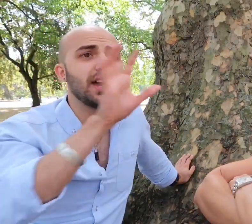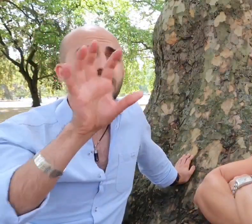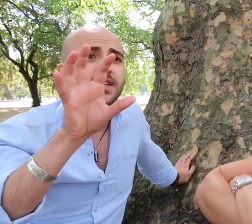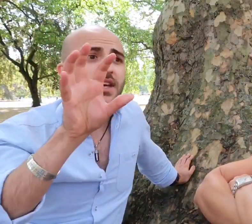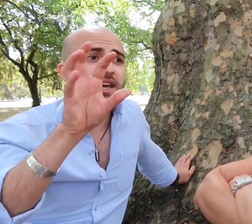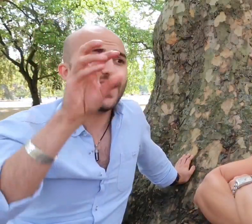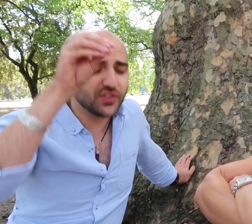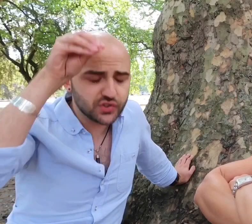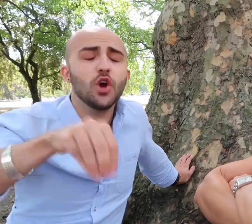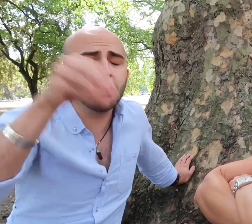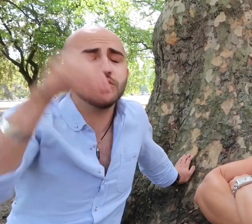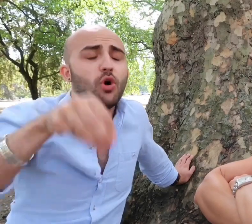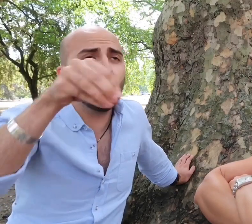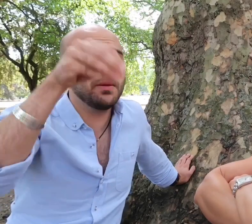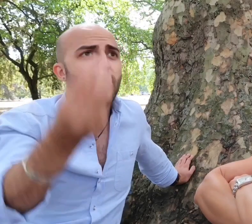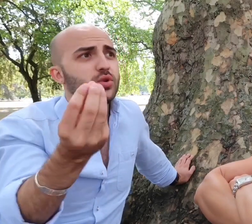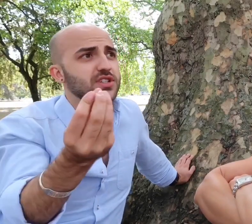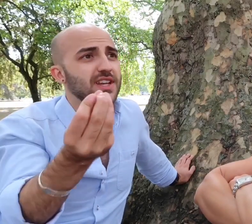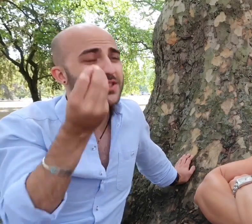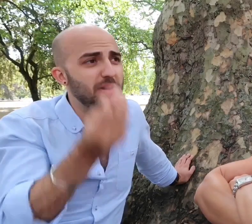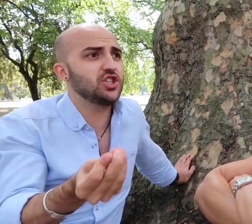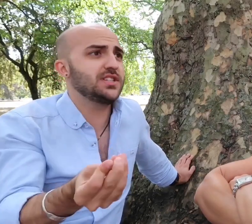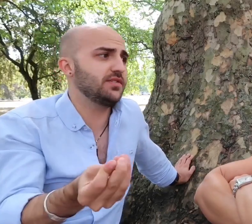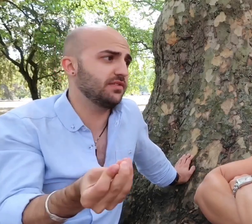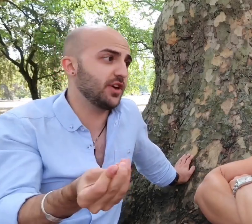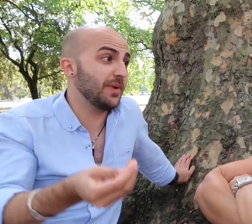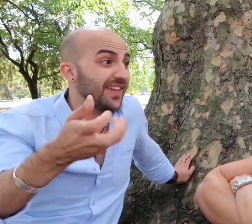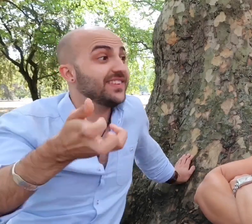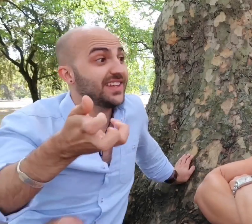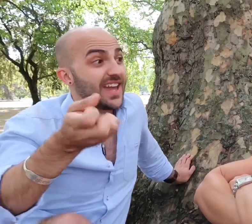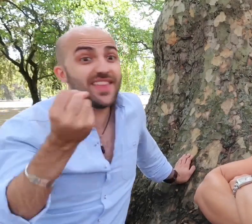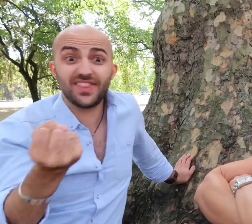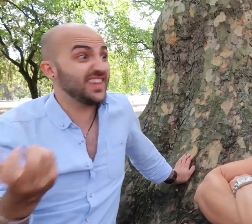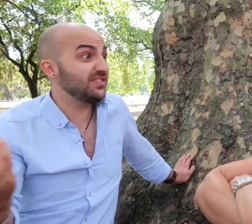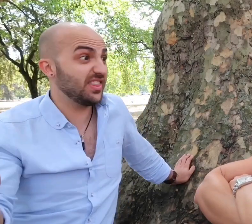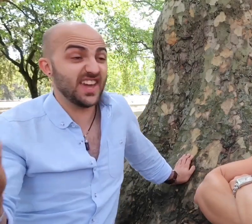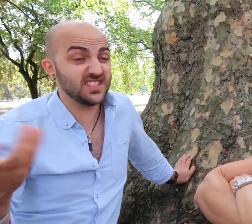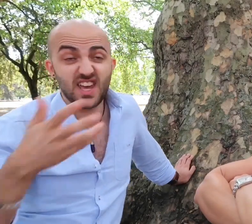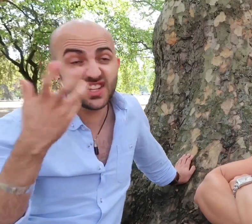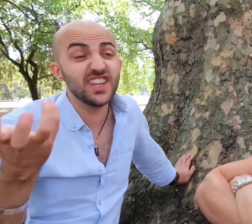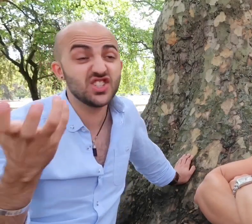it's so much more important especially in t.v and film and even theatre and